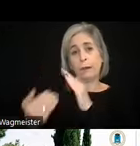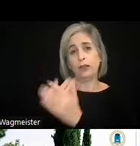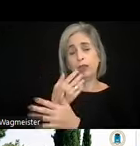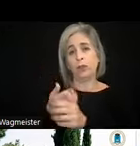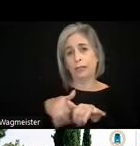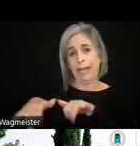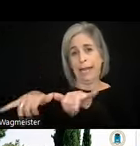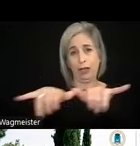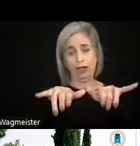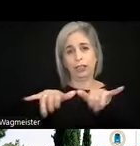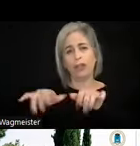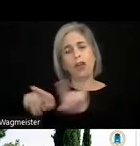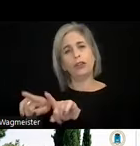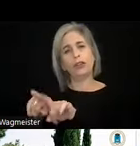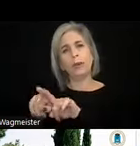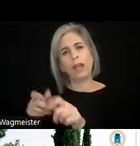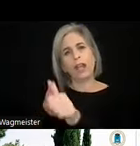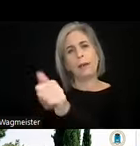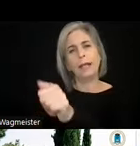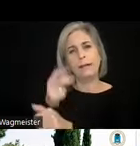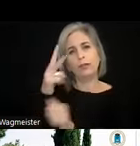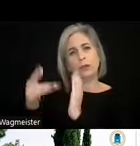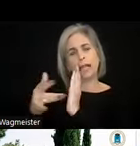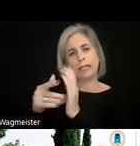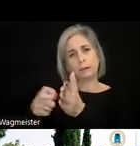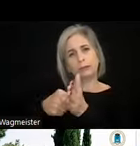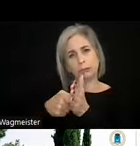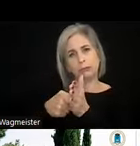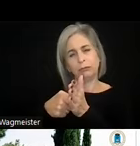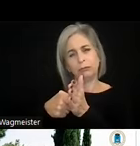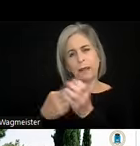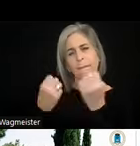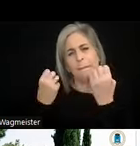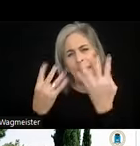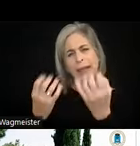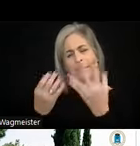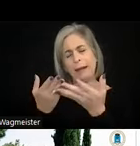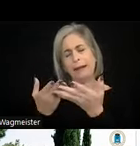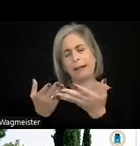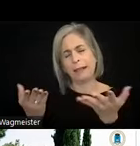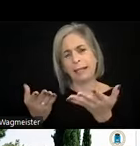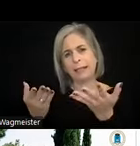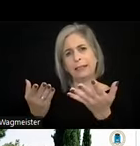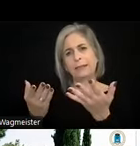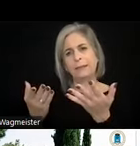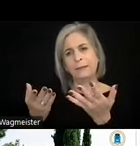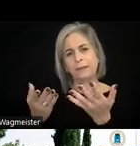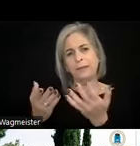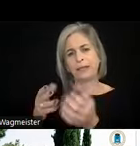and also an update of two technical requirements. So many things. The EN 301 549 does not cover